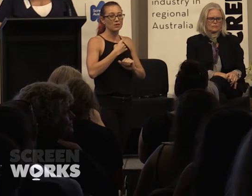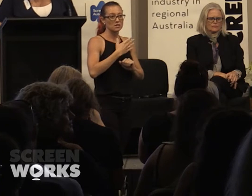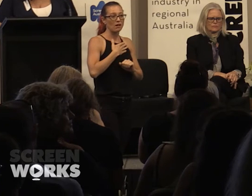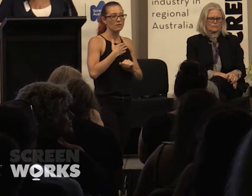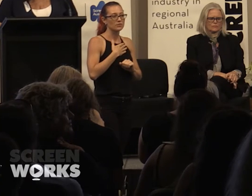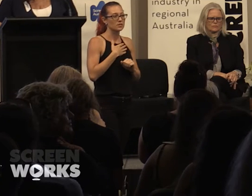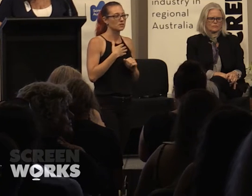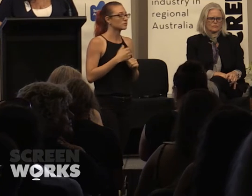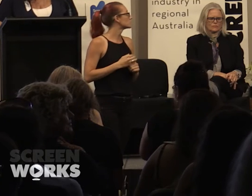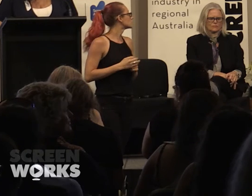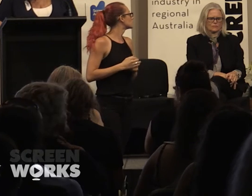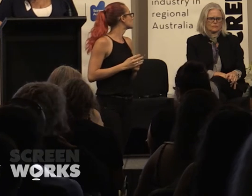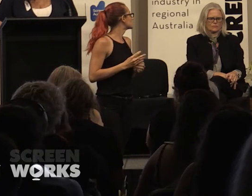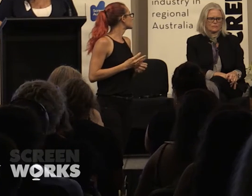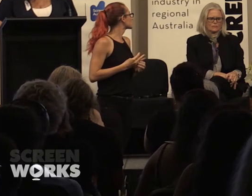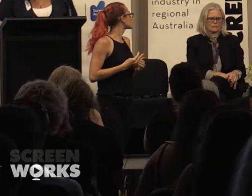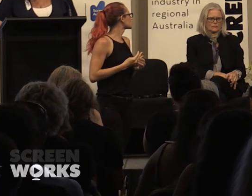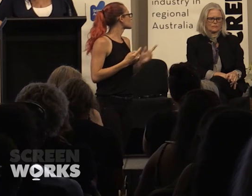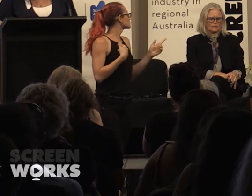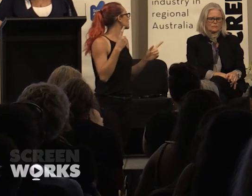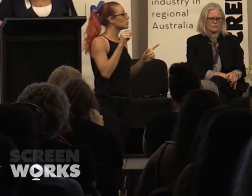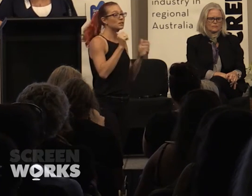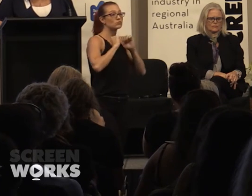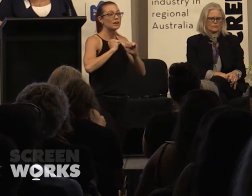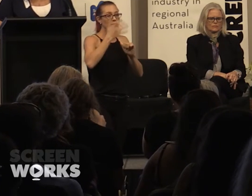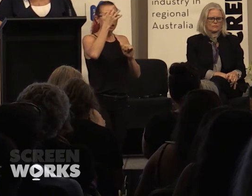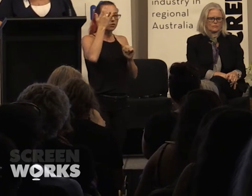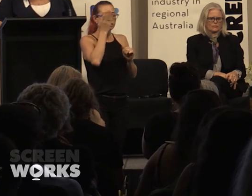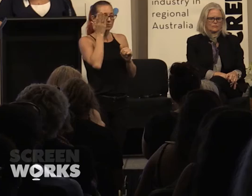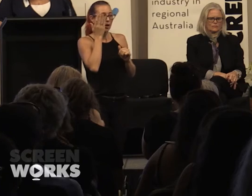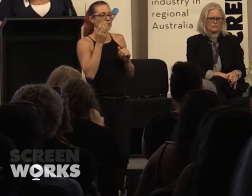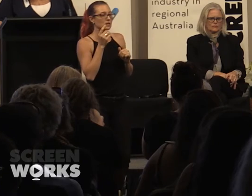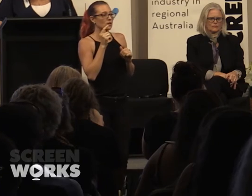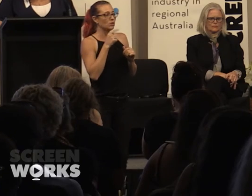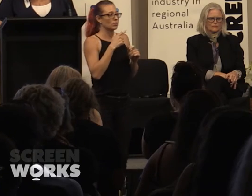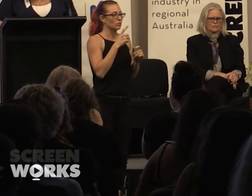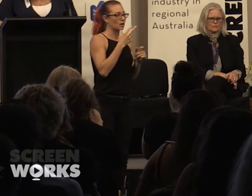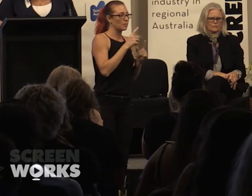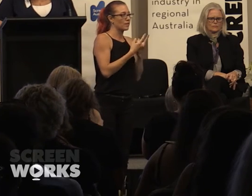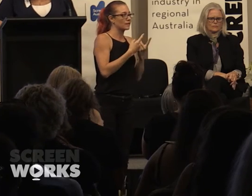So we're doing some training with unconscious bias and so there's a couple of things. There is some really good stuff